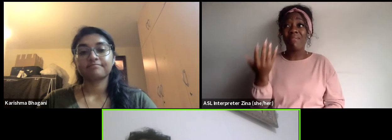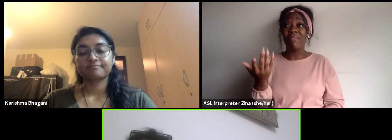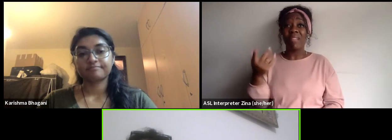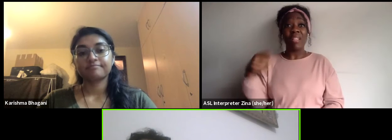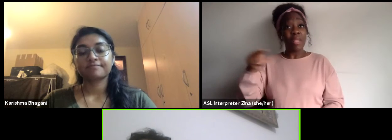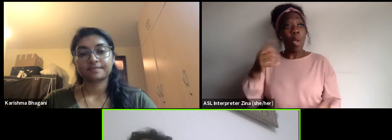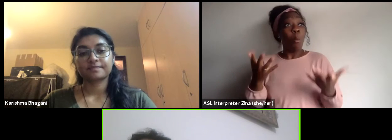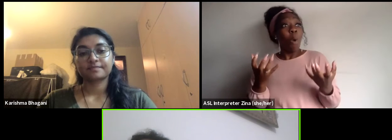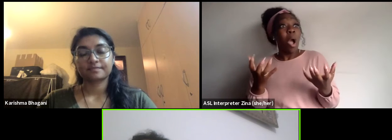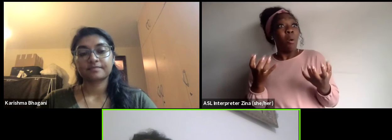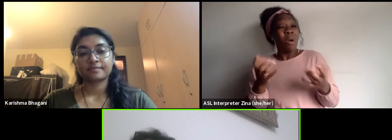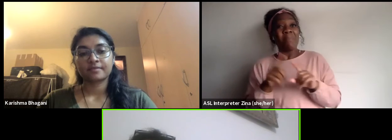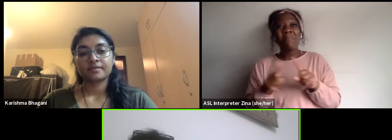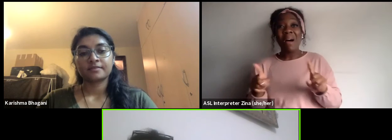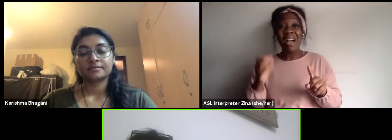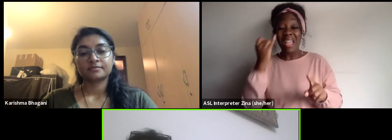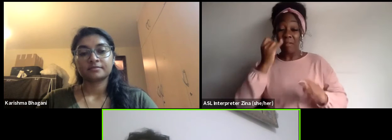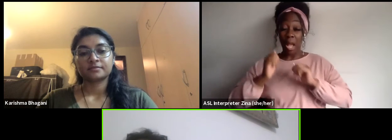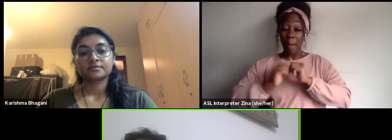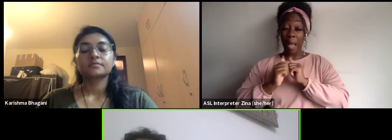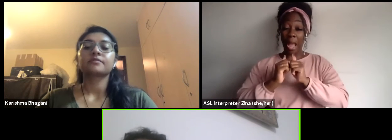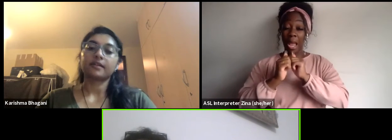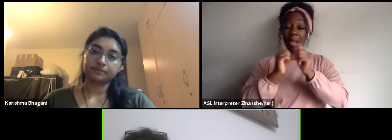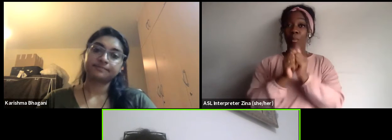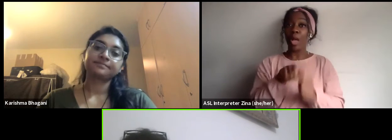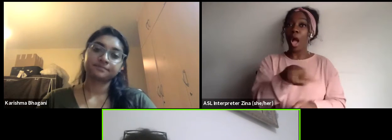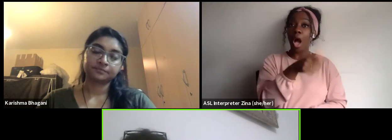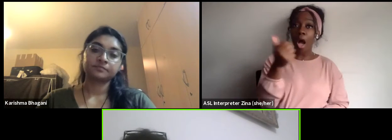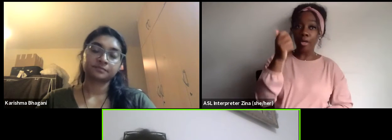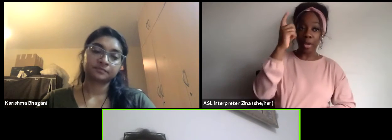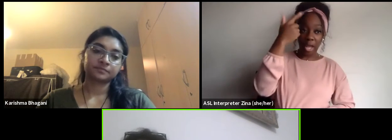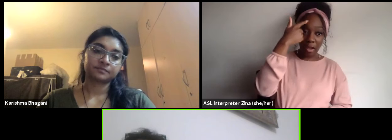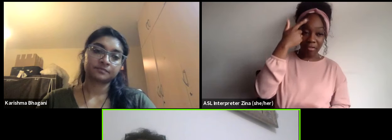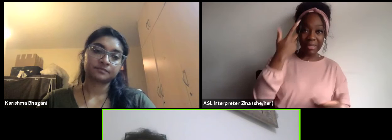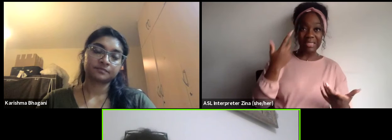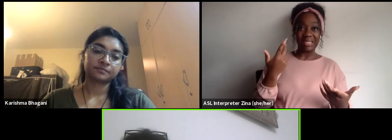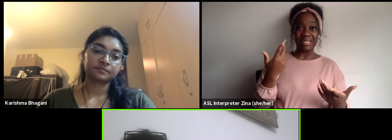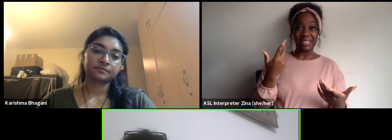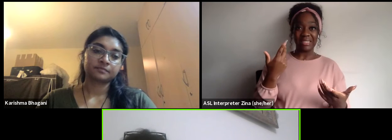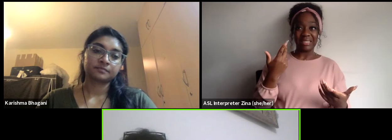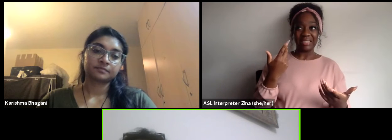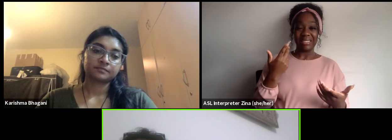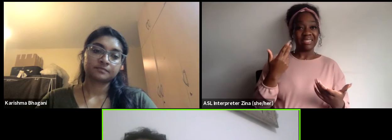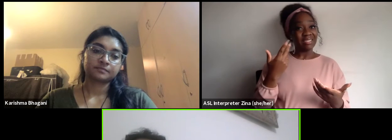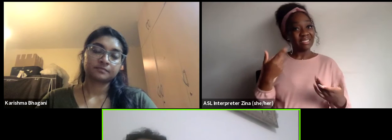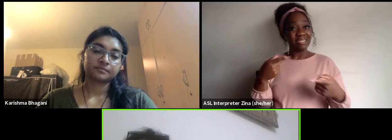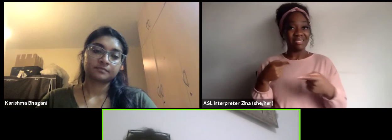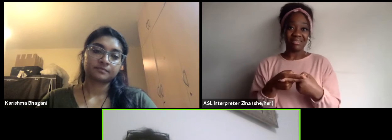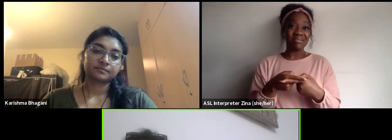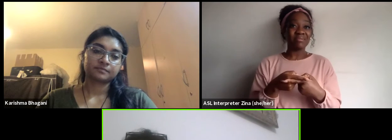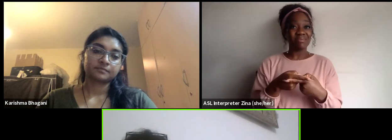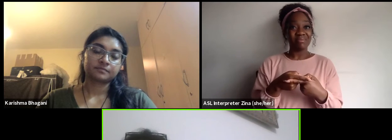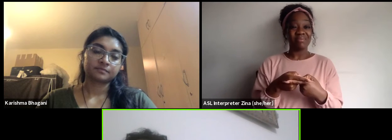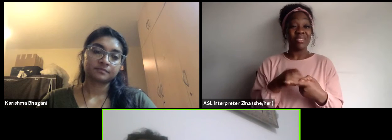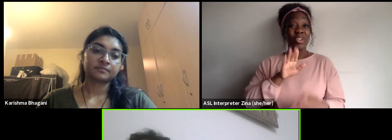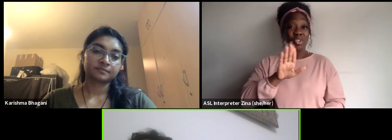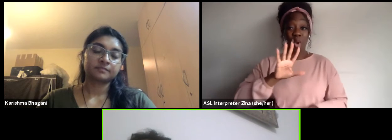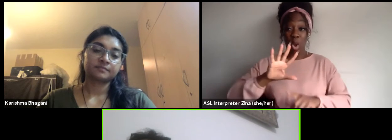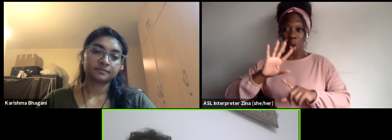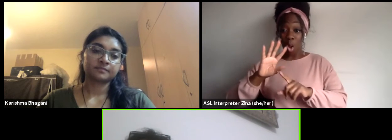other state ministries. Because what we tend to forget is your ministry of culture is in competition with other ministry